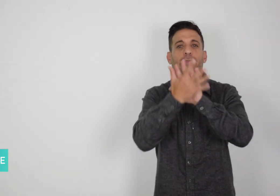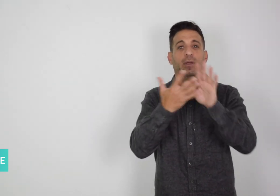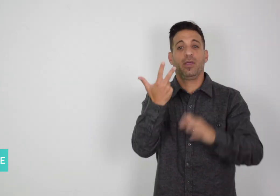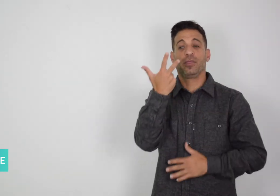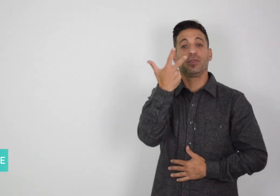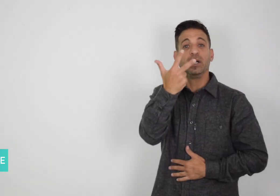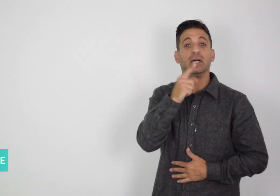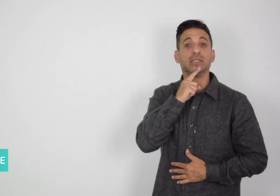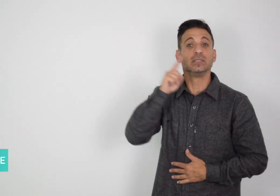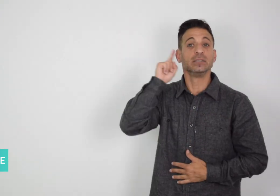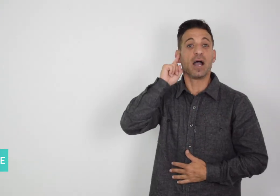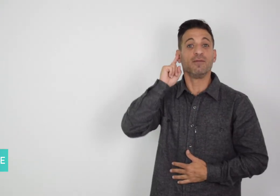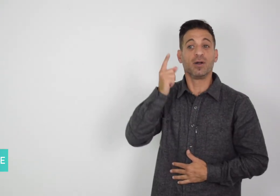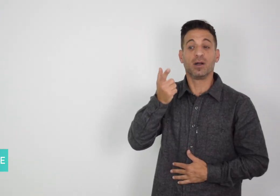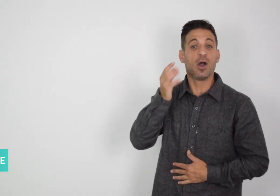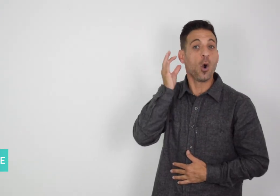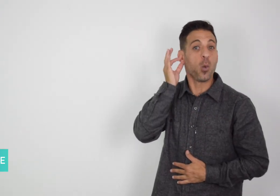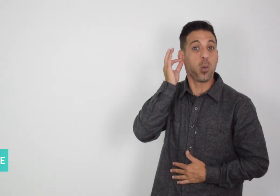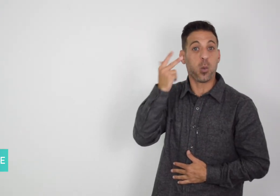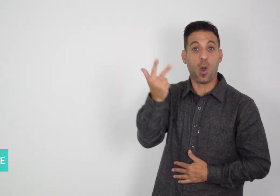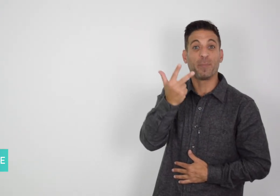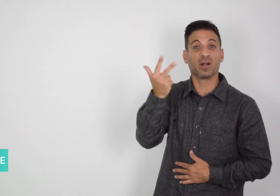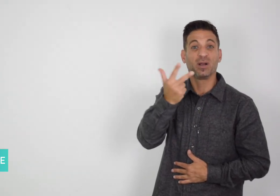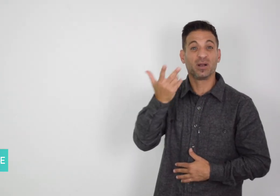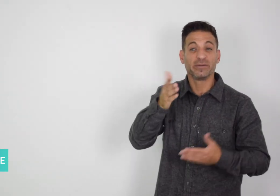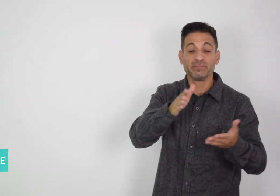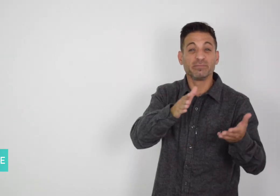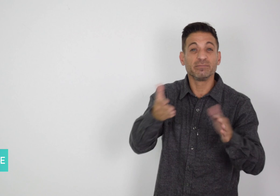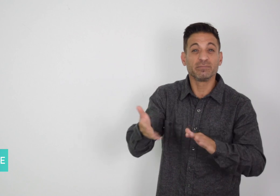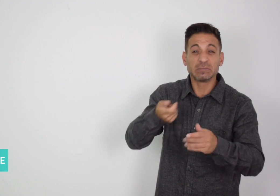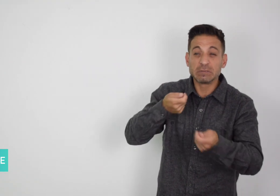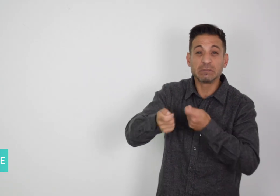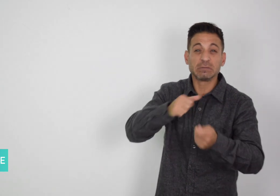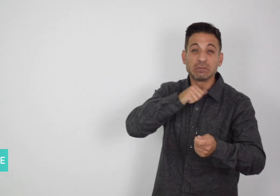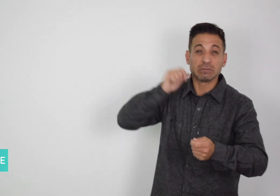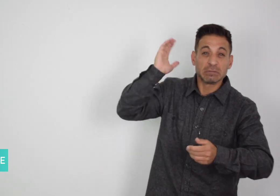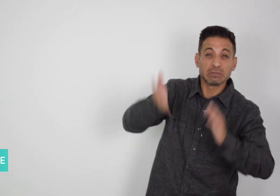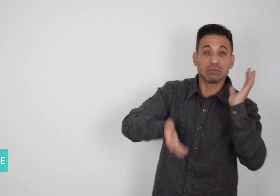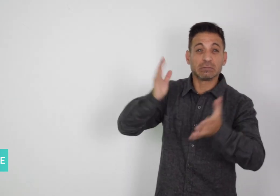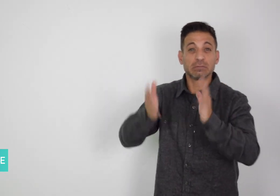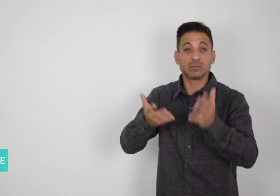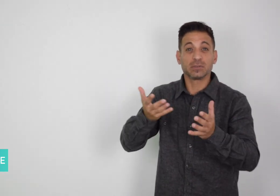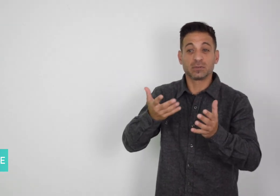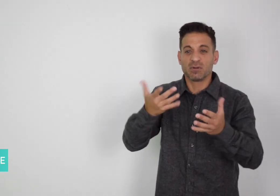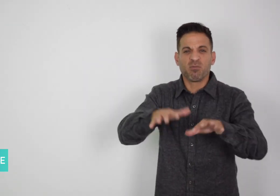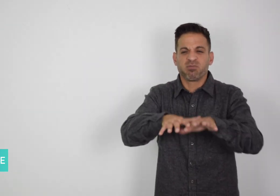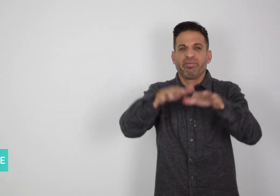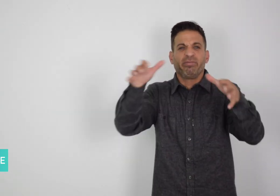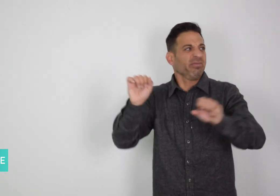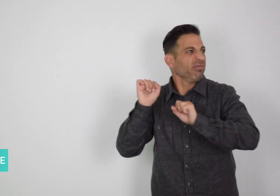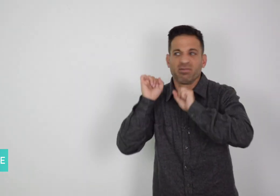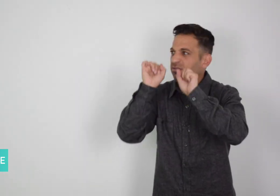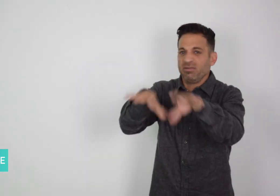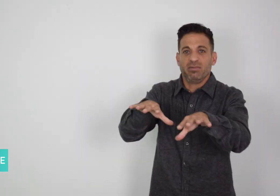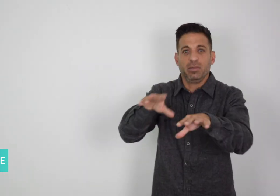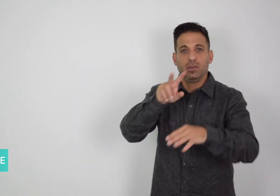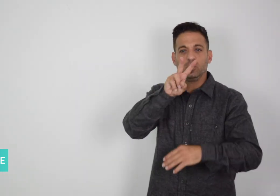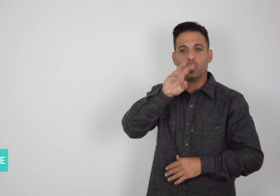who were mutilated to death and found in a ditch in 2016.